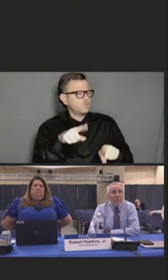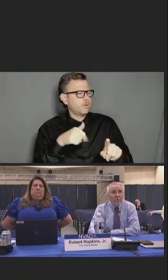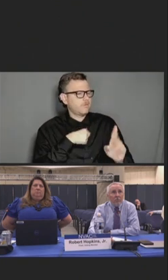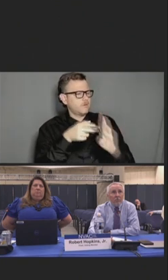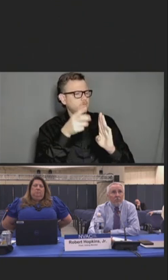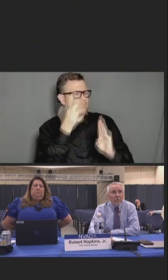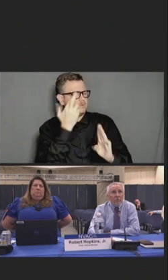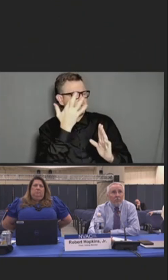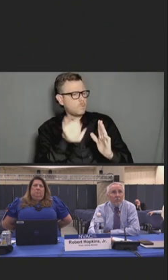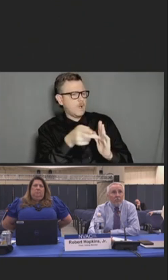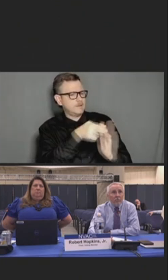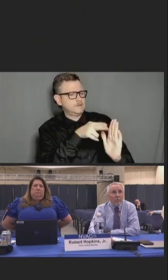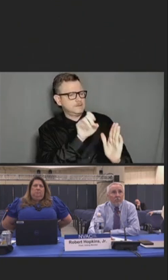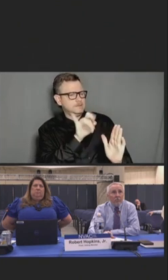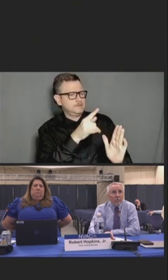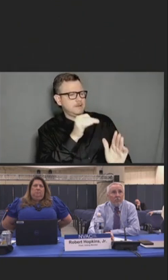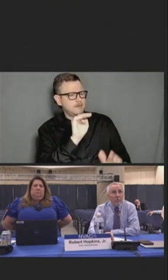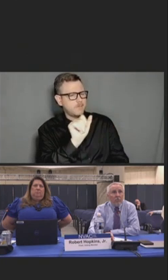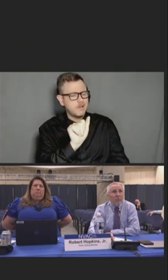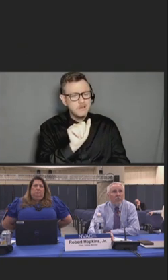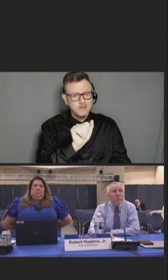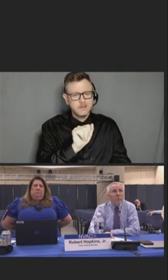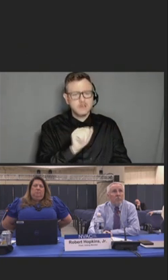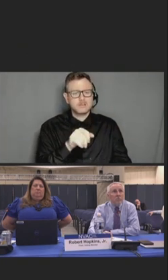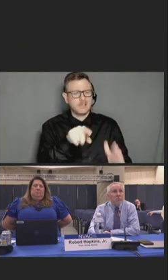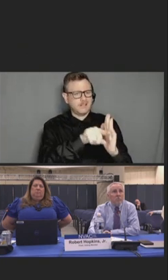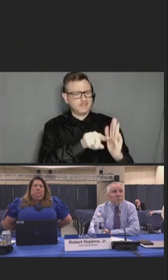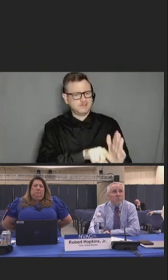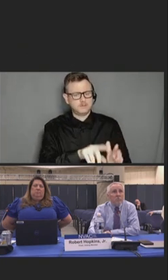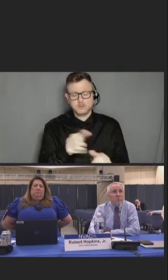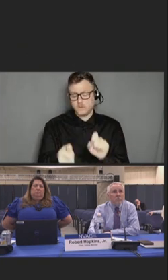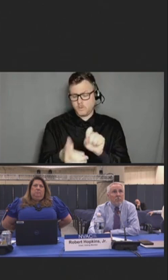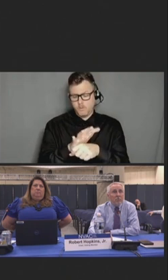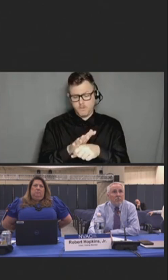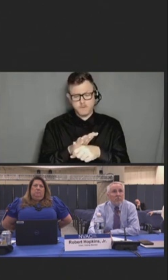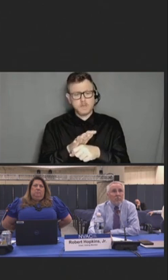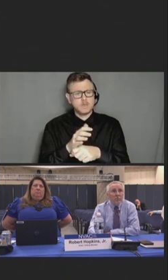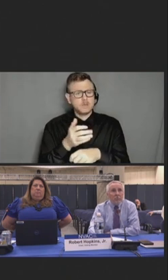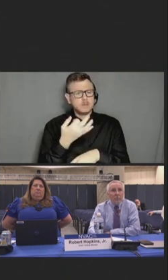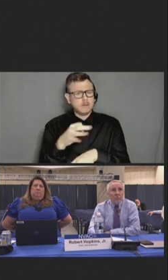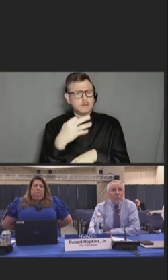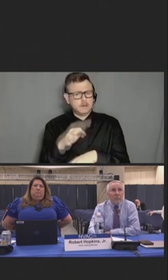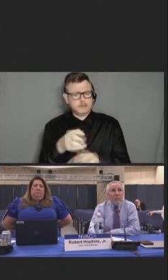To shed light on COVID-19 stigma and address the paucity of research examining societal